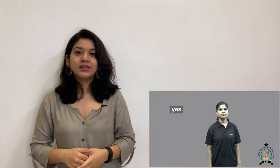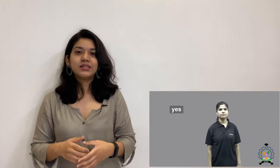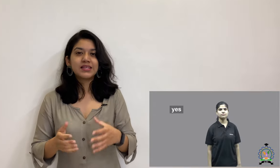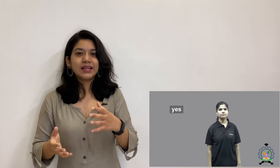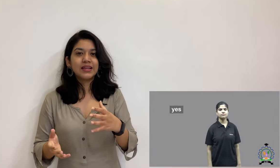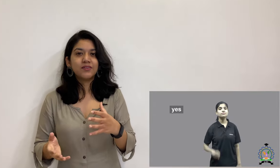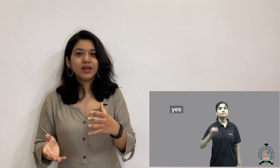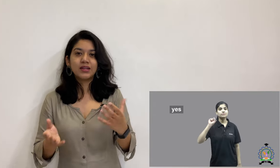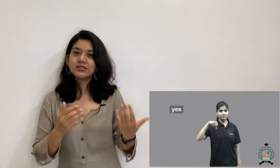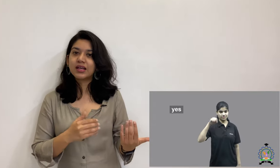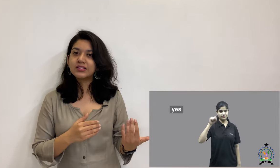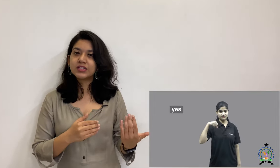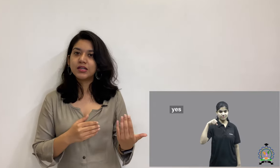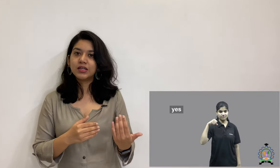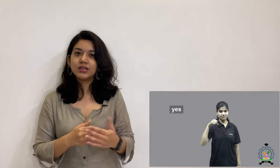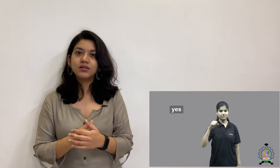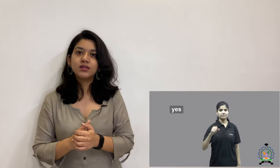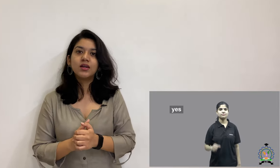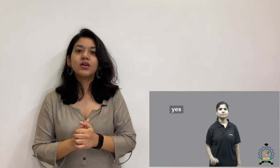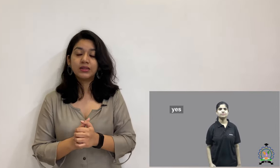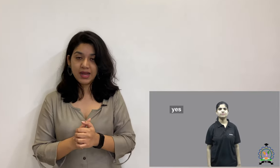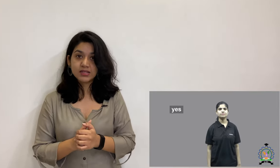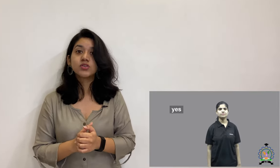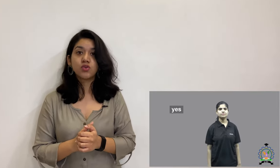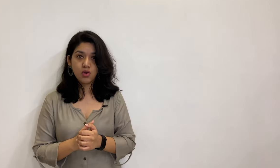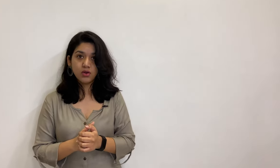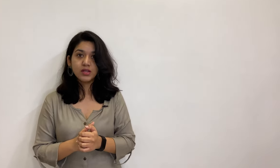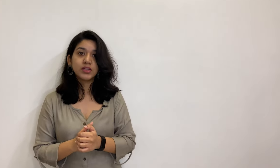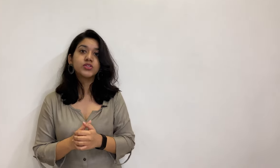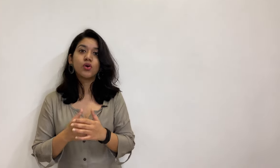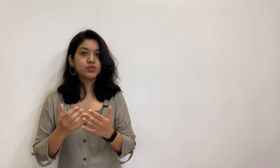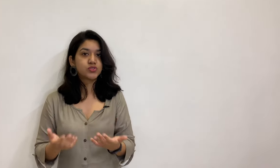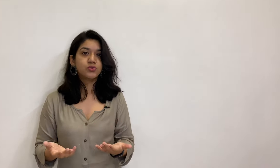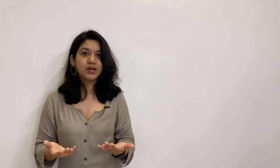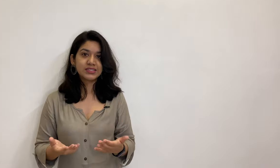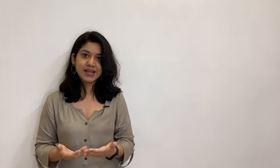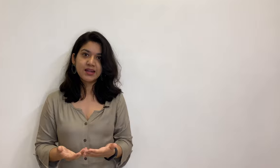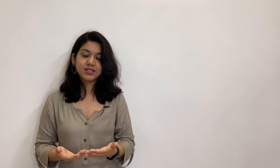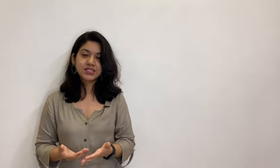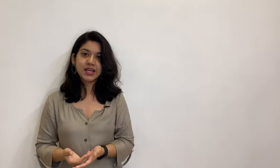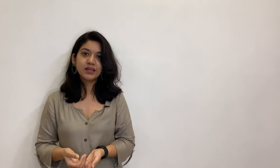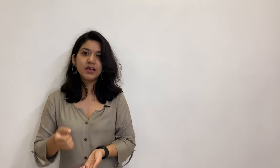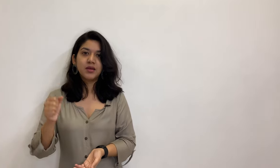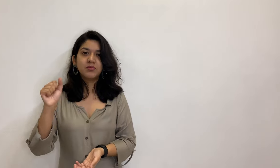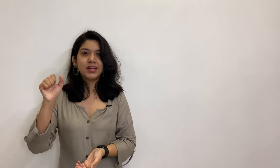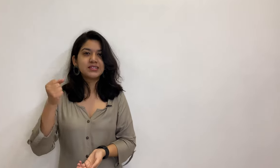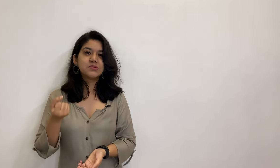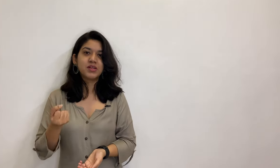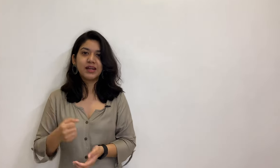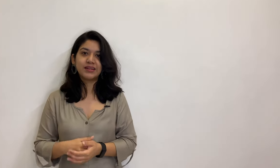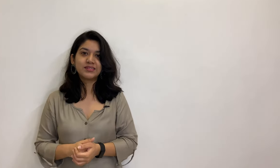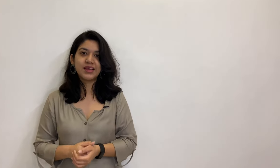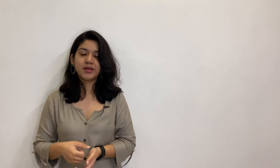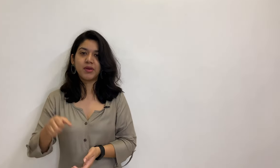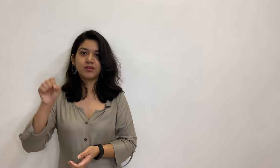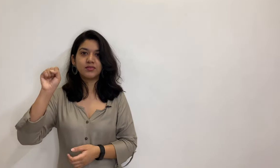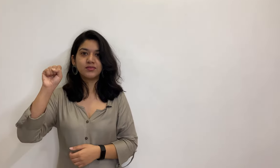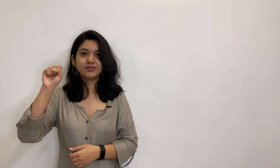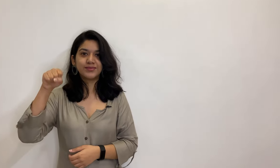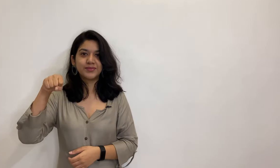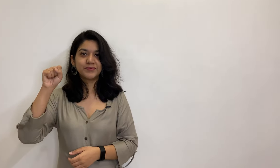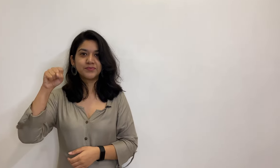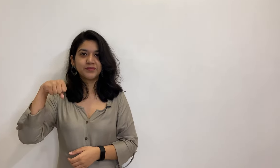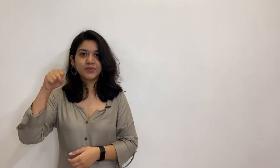The sign that we had discussed earlier, that is a nod, is also a standard sign but I simply like the sign better.